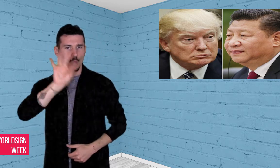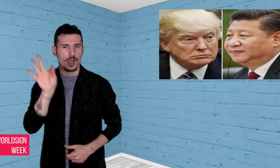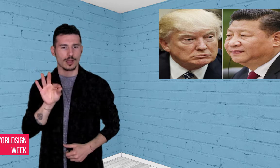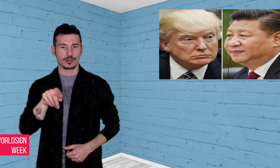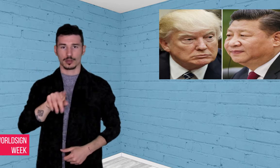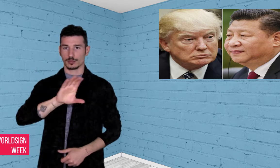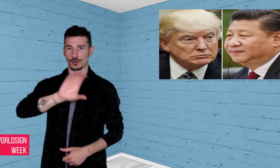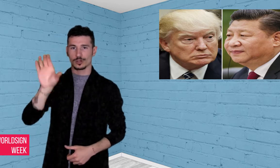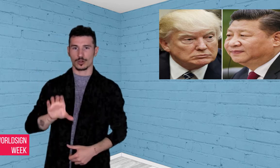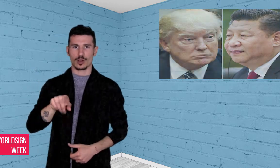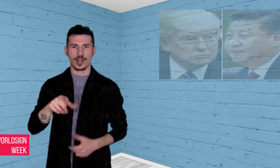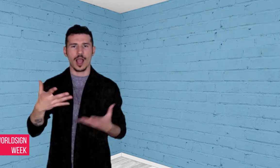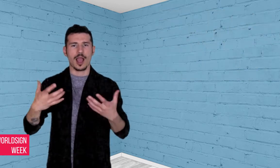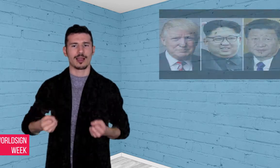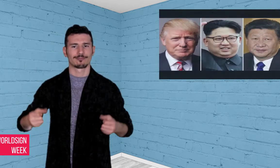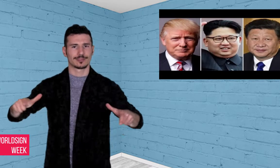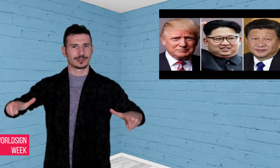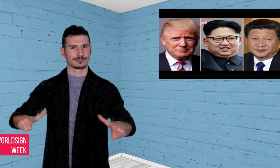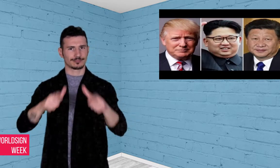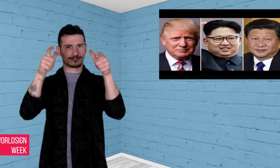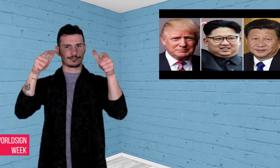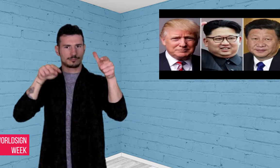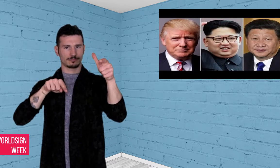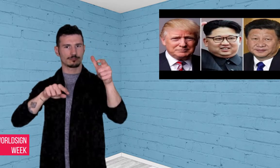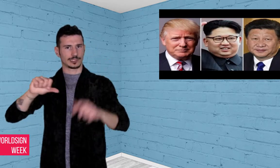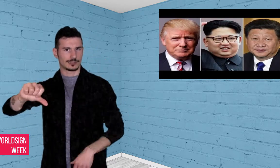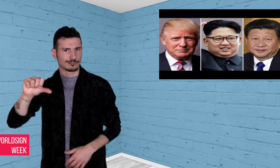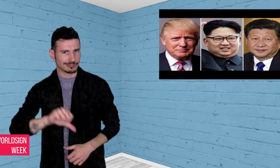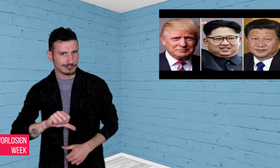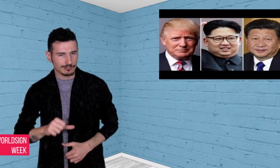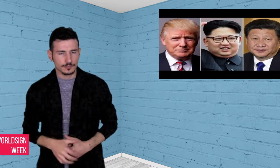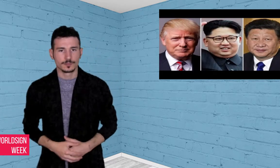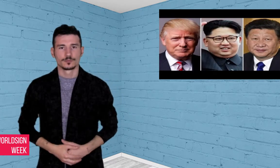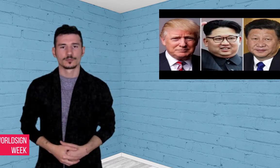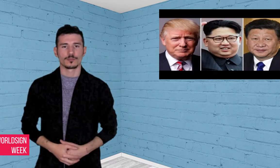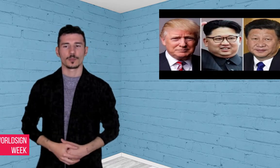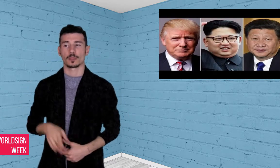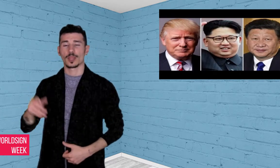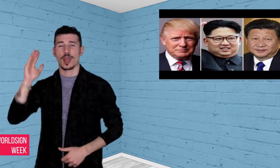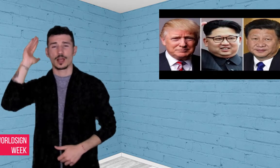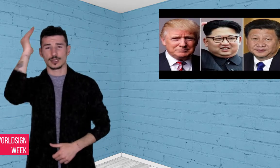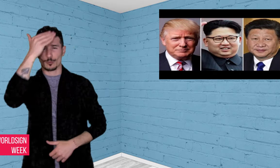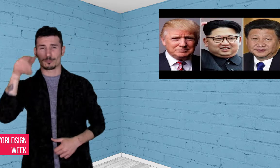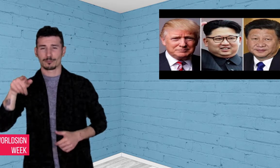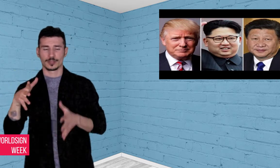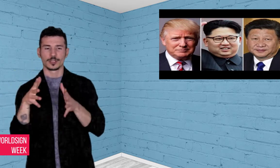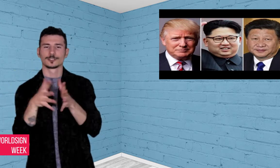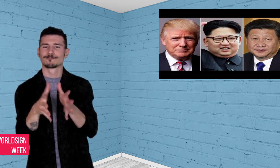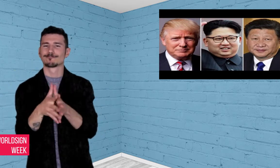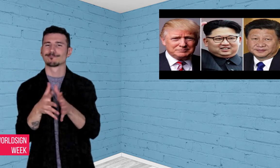Korea who is posing a nuclear threat.